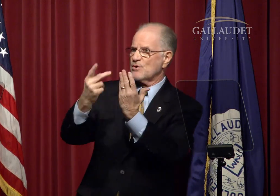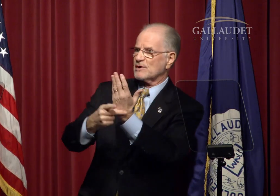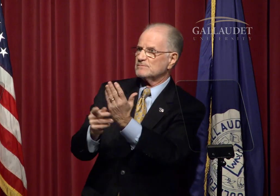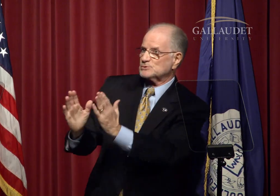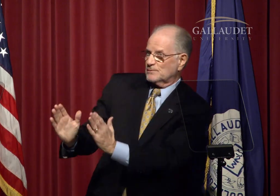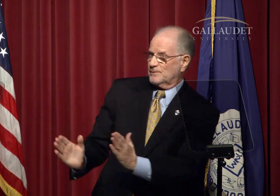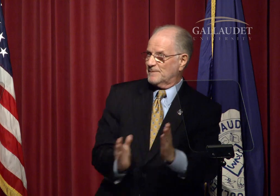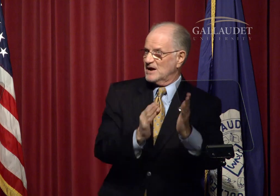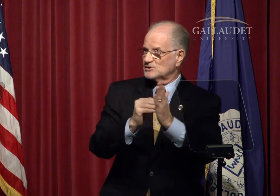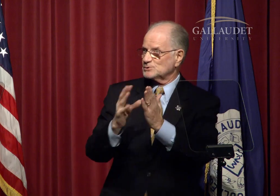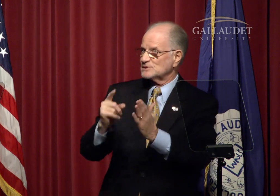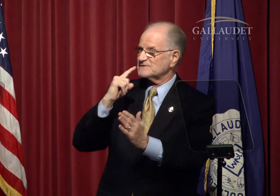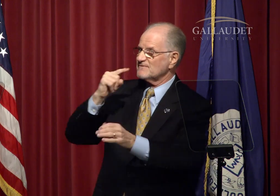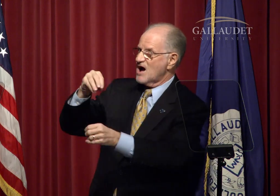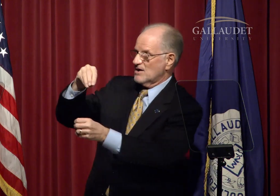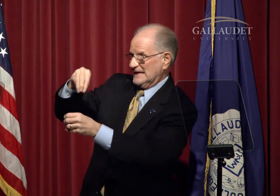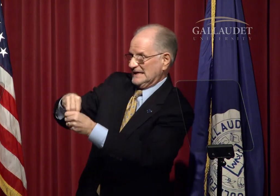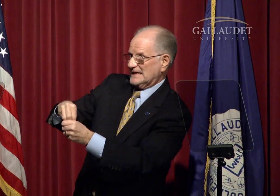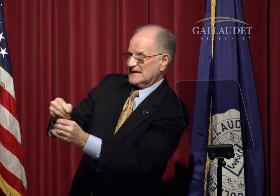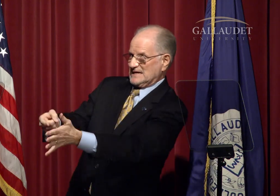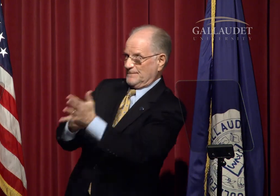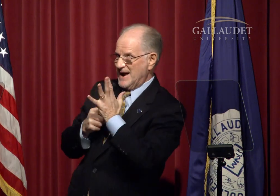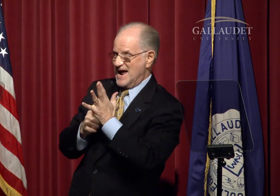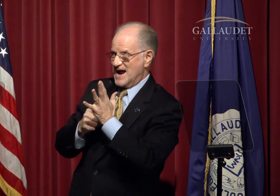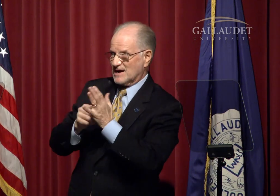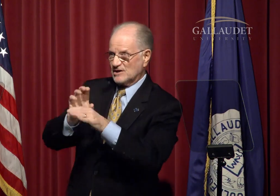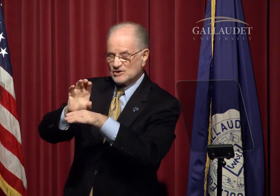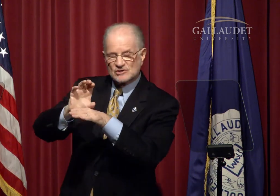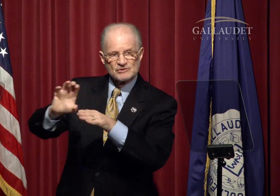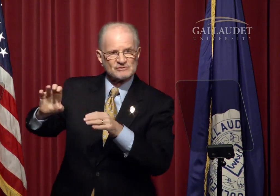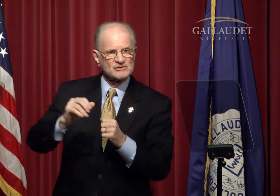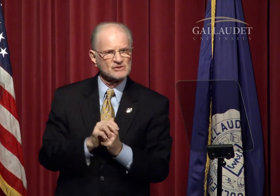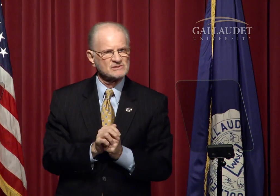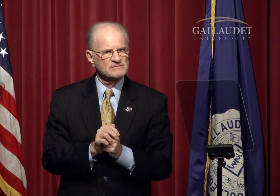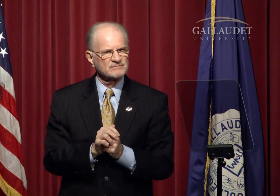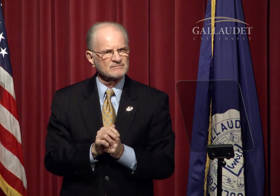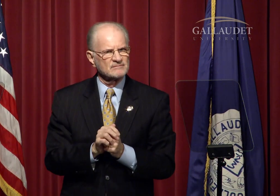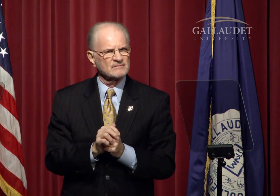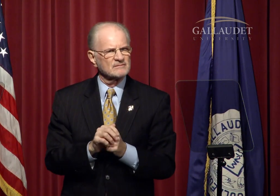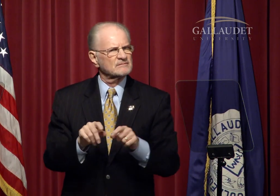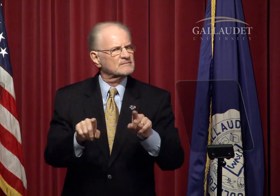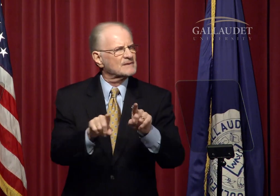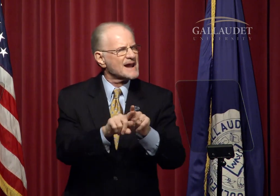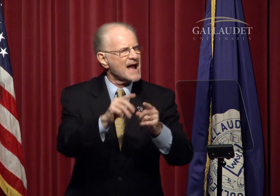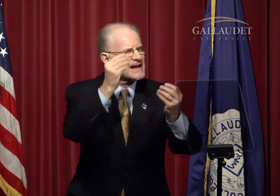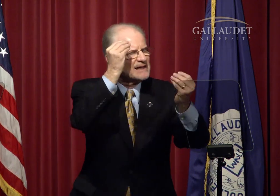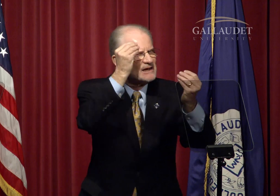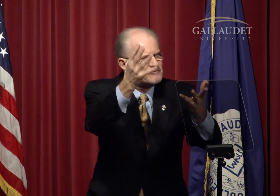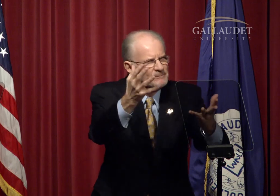allowing us to invest in programs to prepare students for in-demand careers: